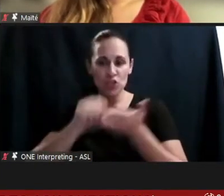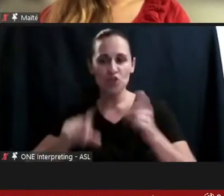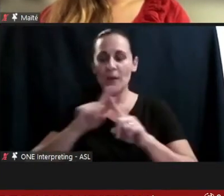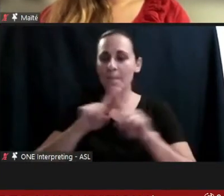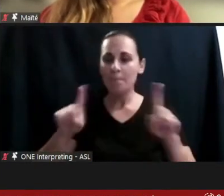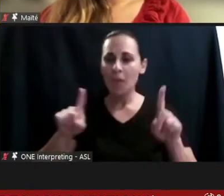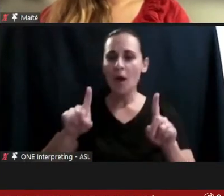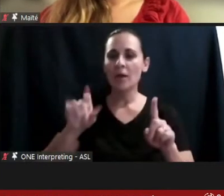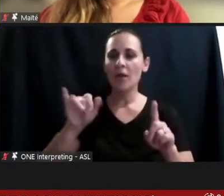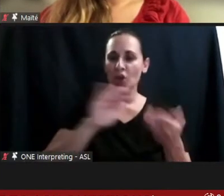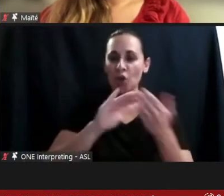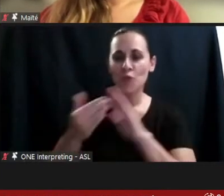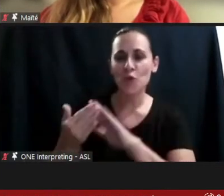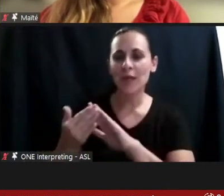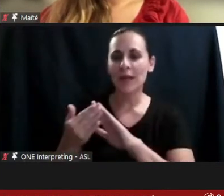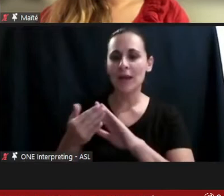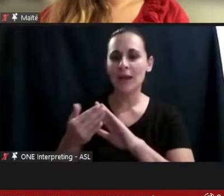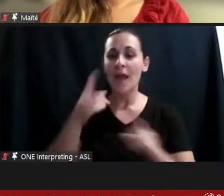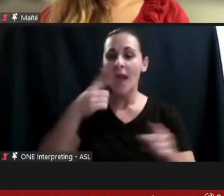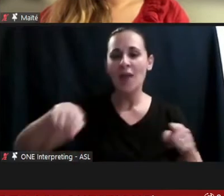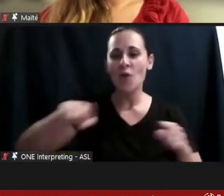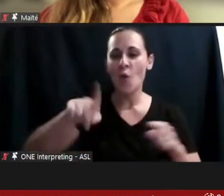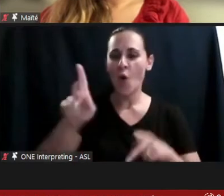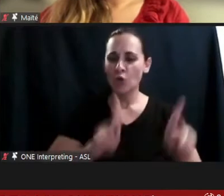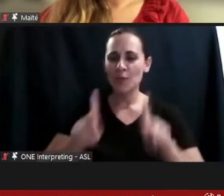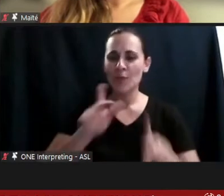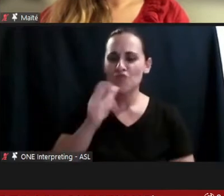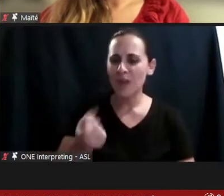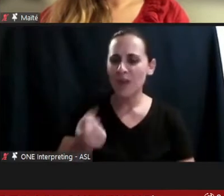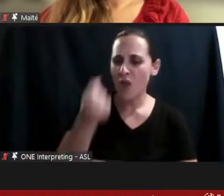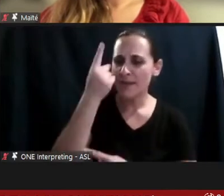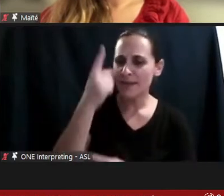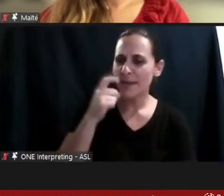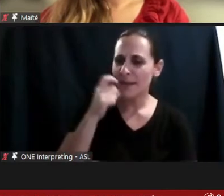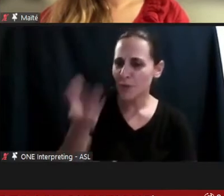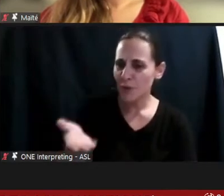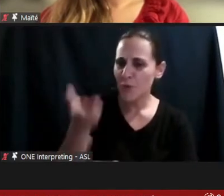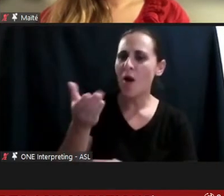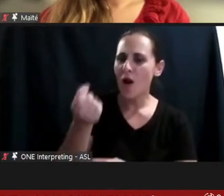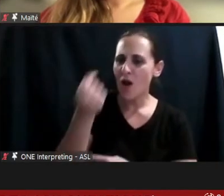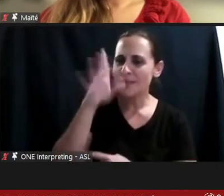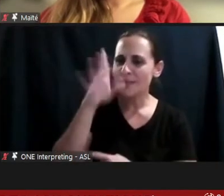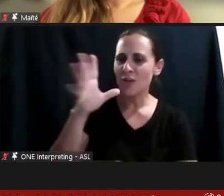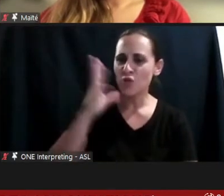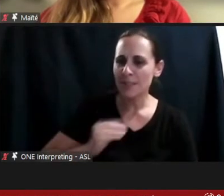that were around you, and in the article you contrast that with the understanding